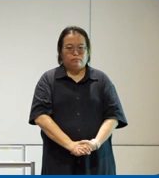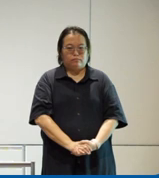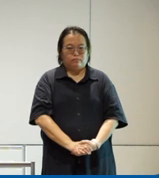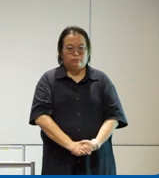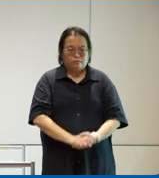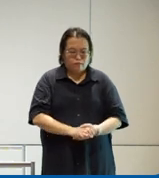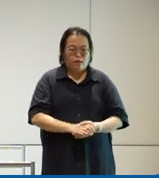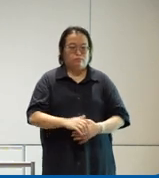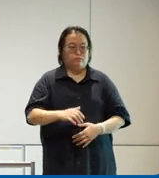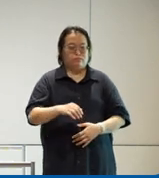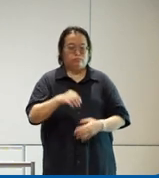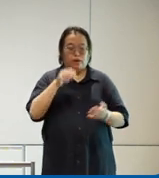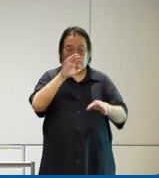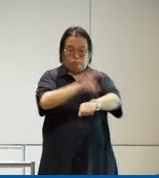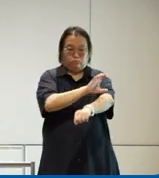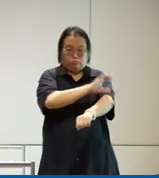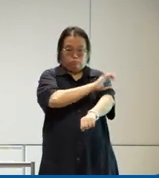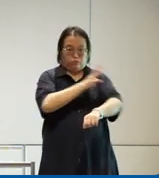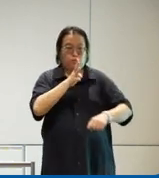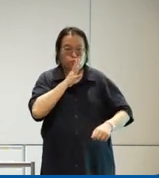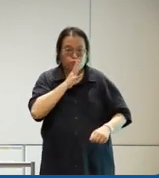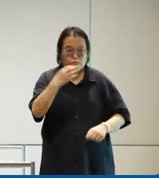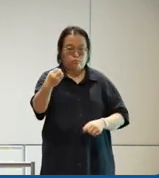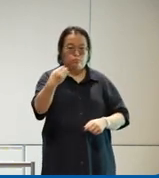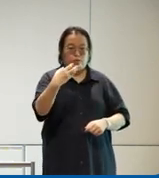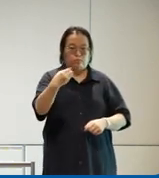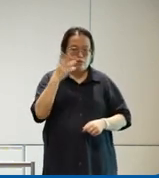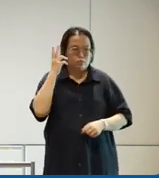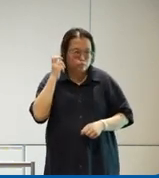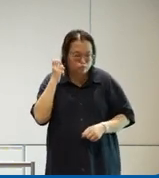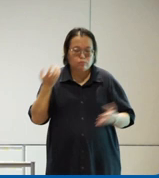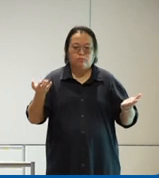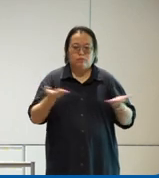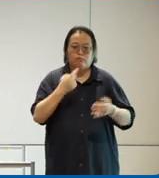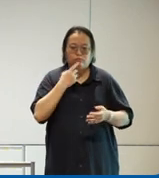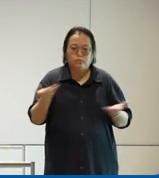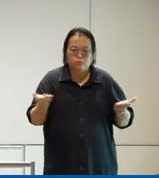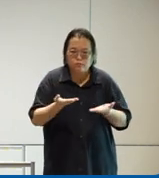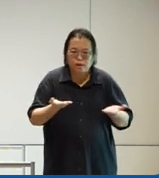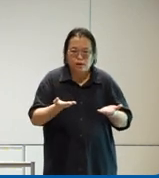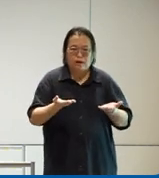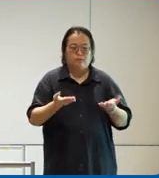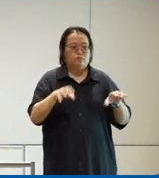the screen as well as Focus mode which helps people particularly with uh need like ADHD or